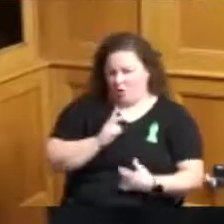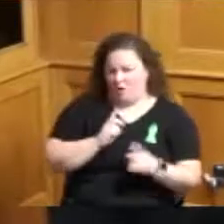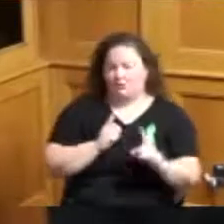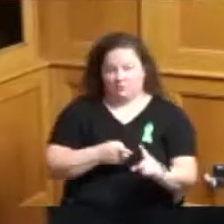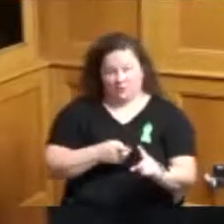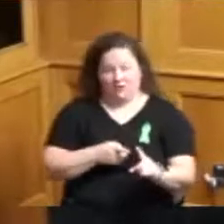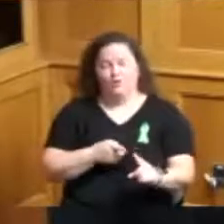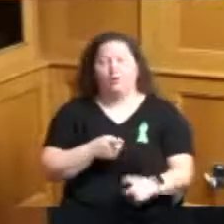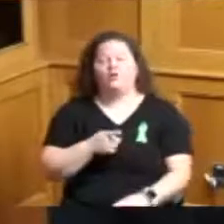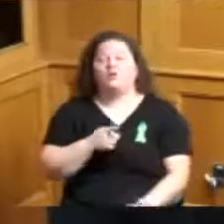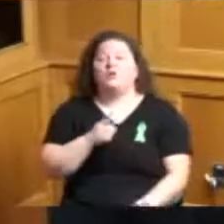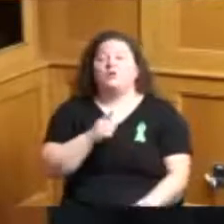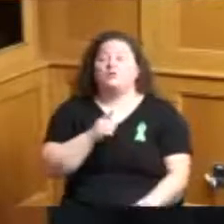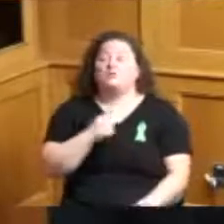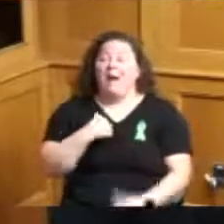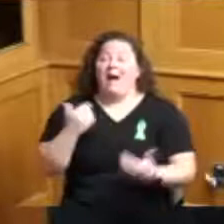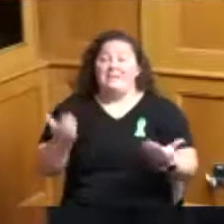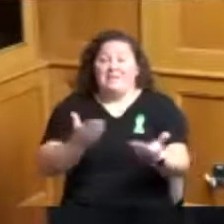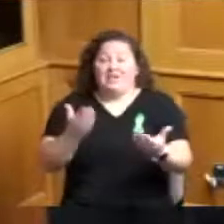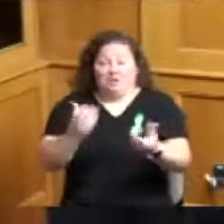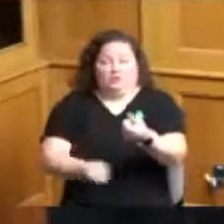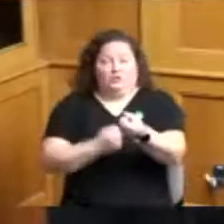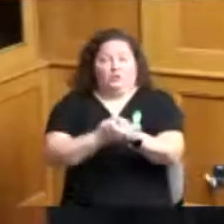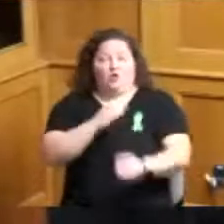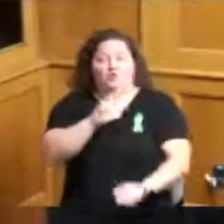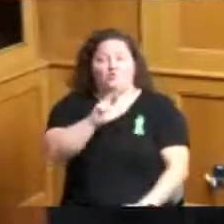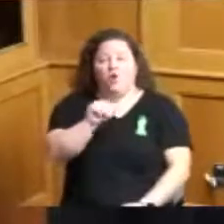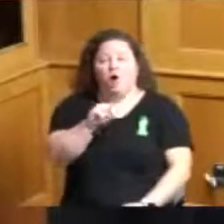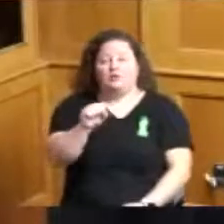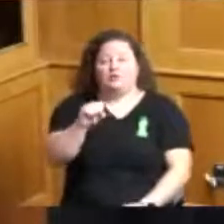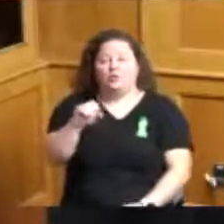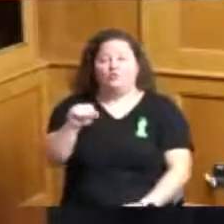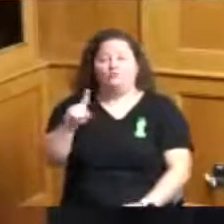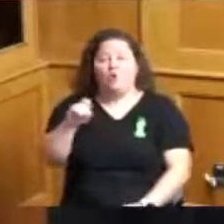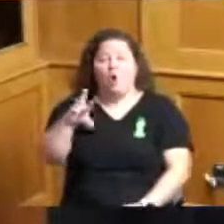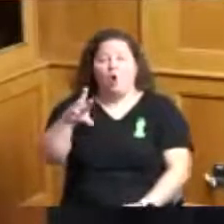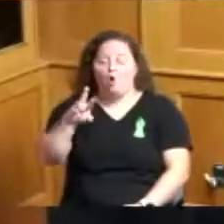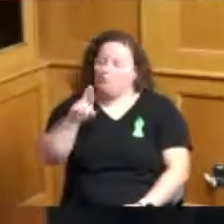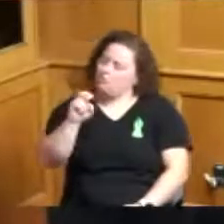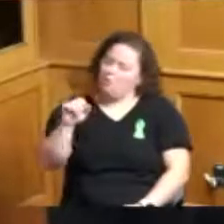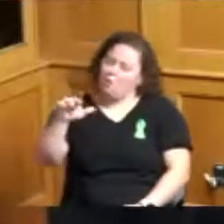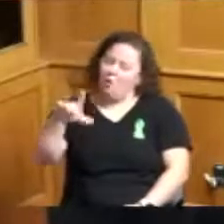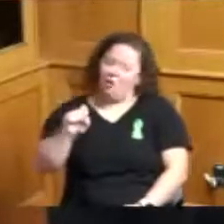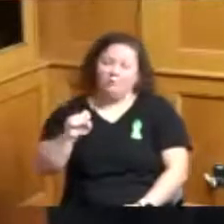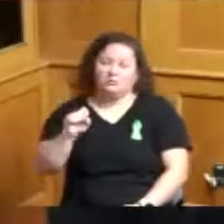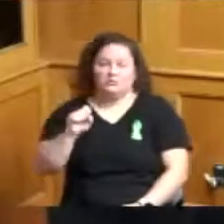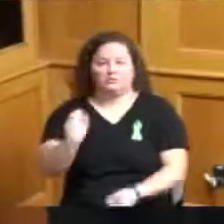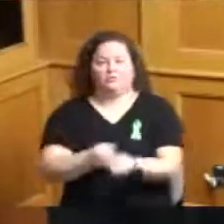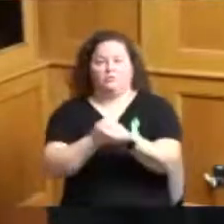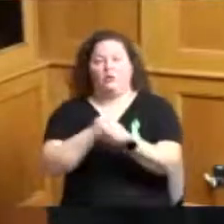on behalf of the Crossroads Center and in support of first step home Talbert House